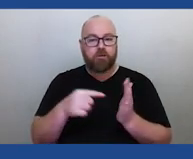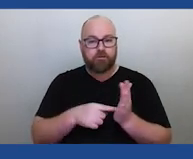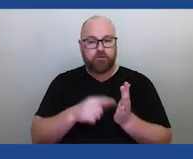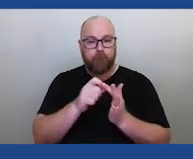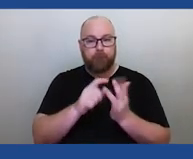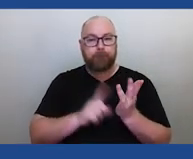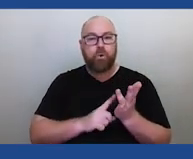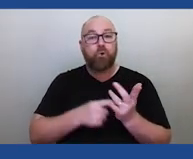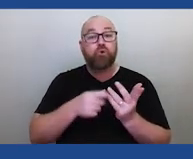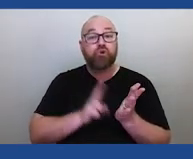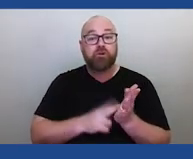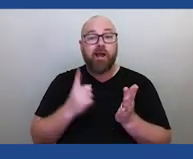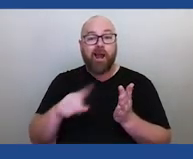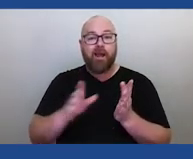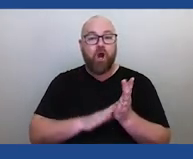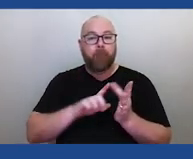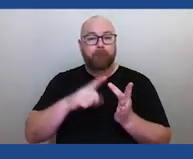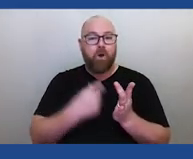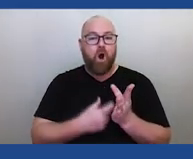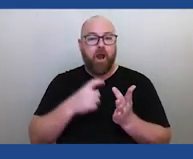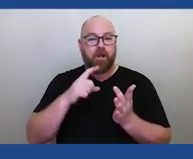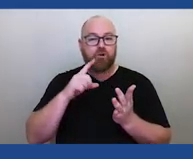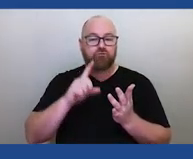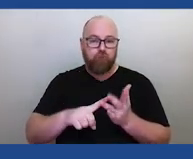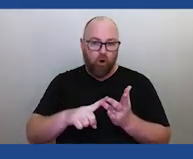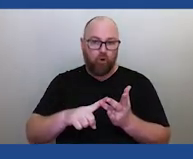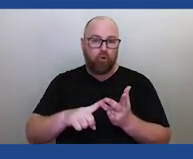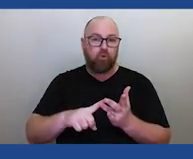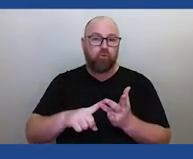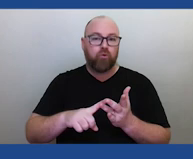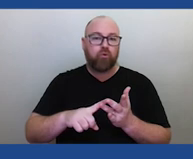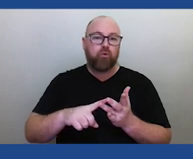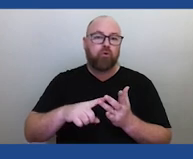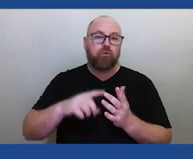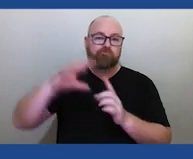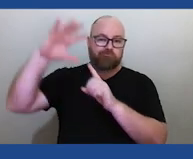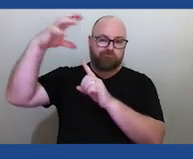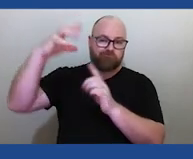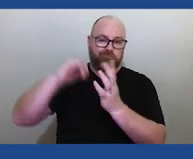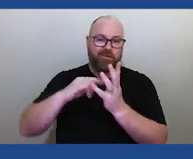and just the gradual erasure, the whitening of the sky, as we say.